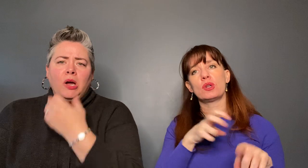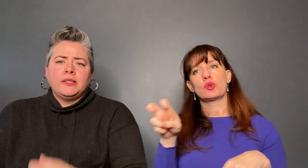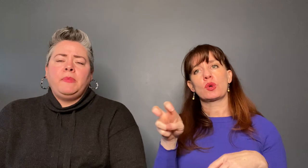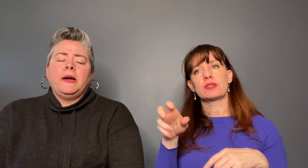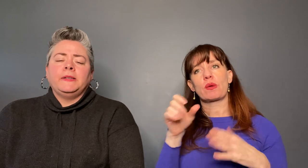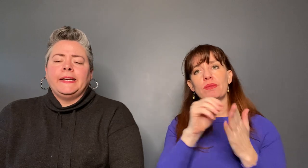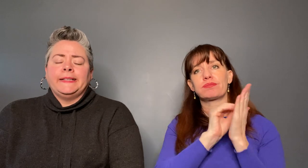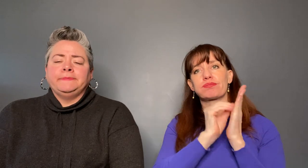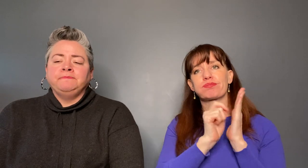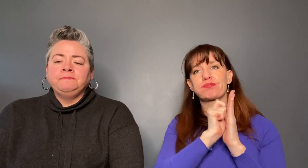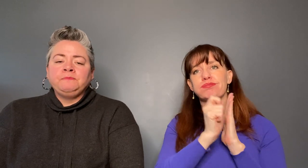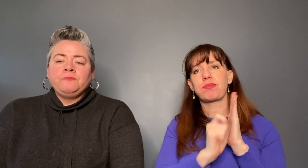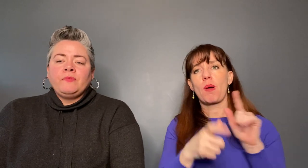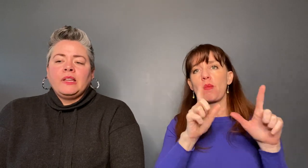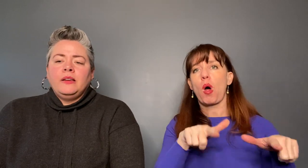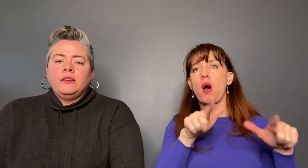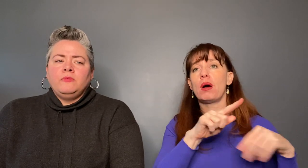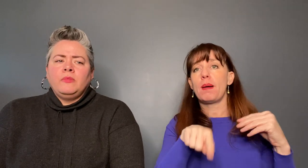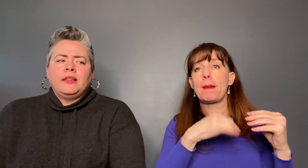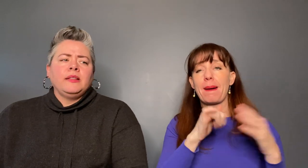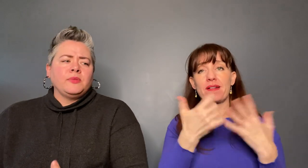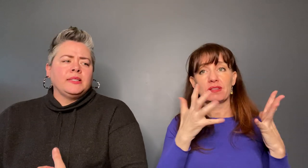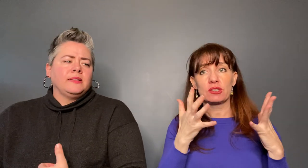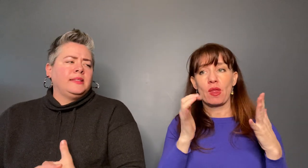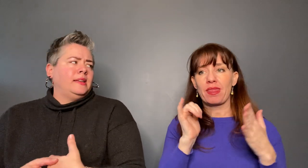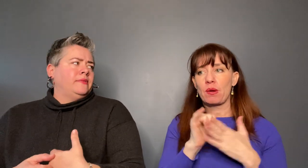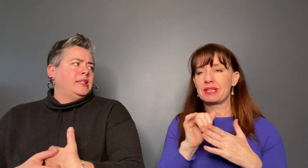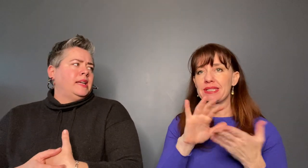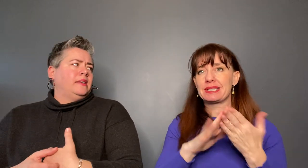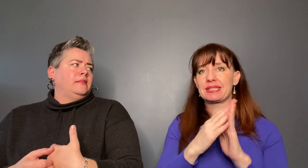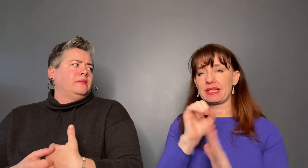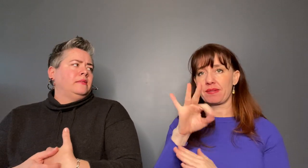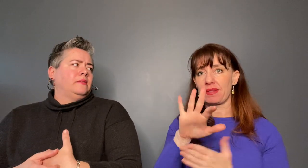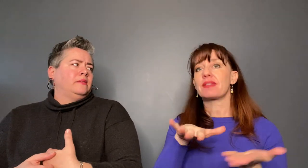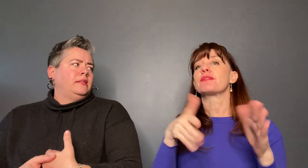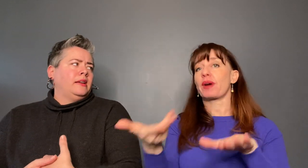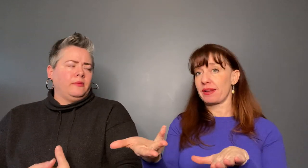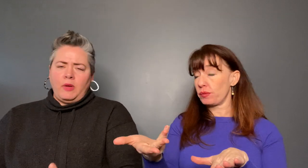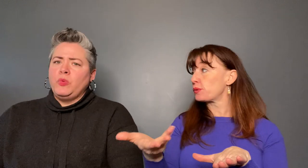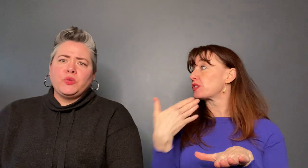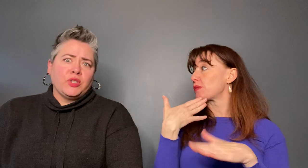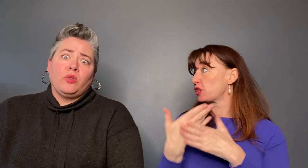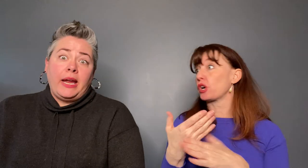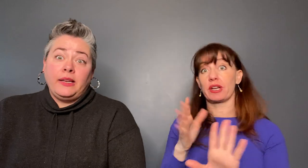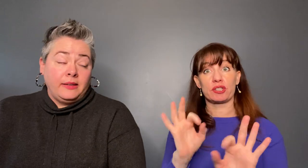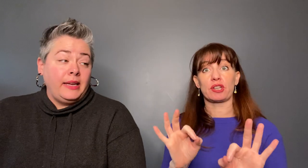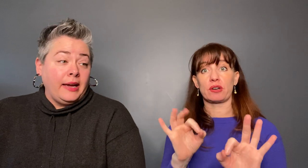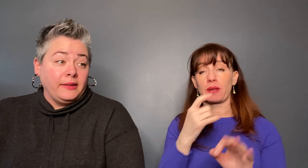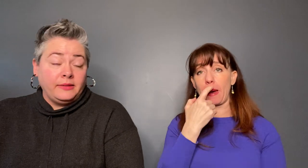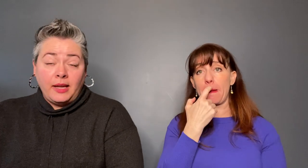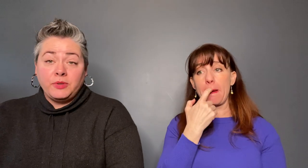I think that was the City of the Dead which was great idea yeah that was